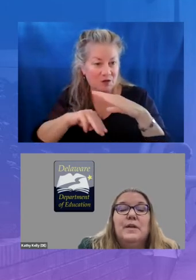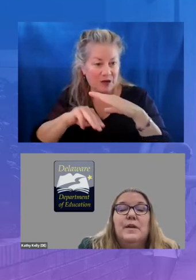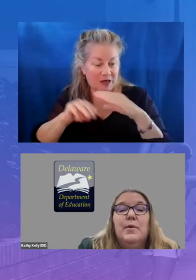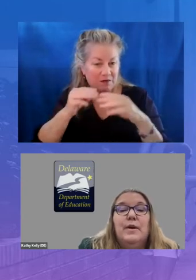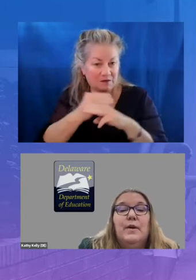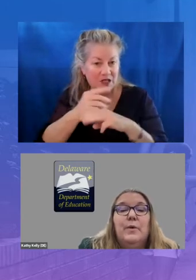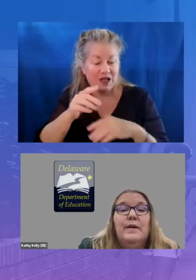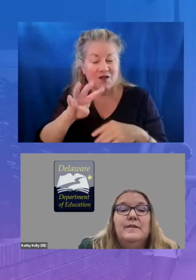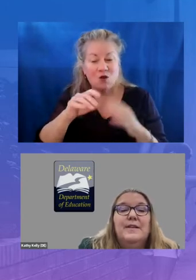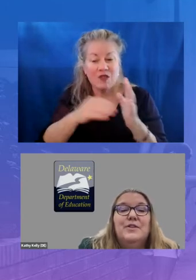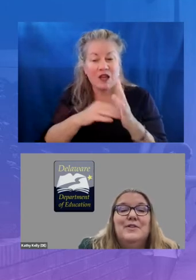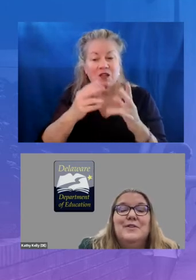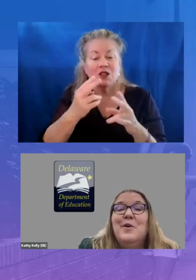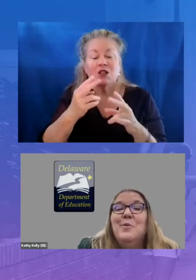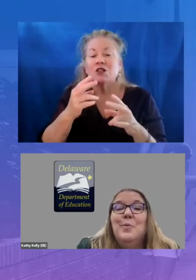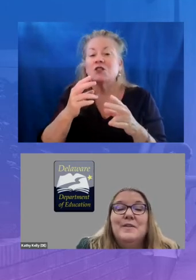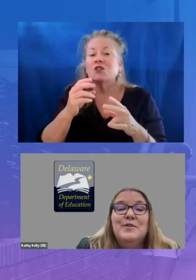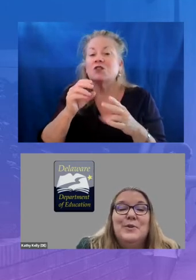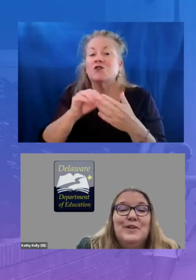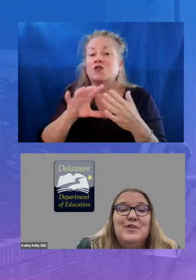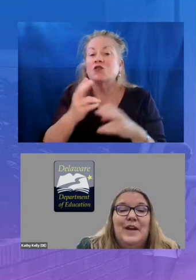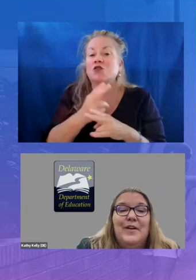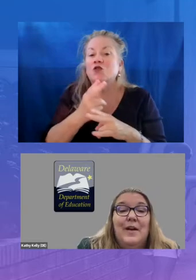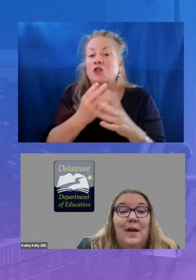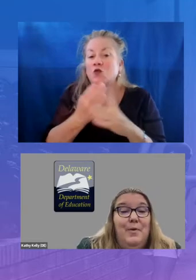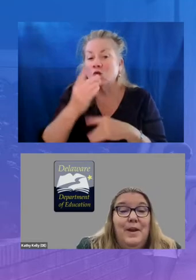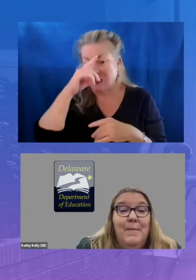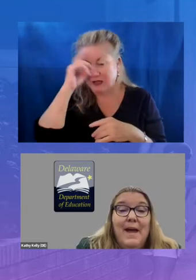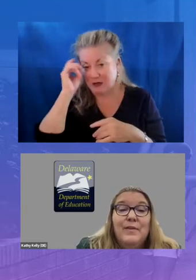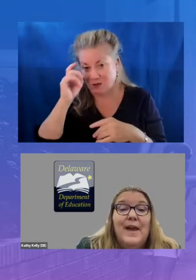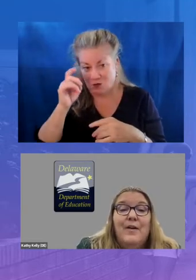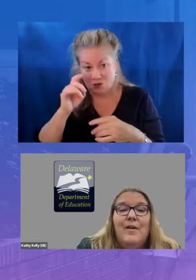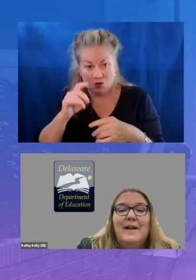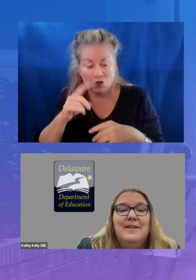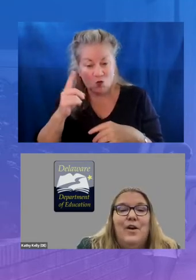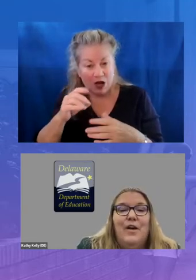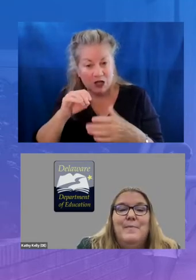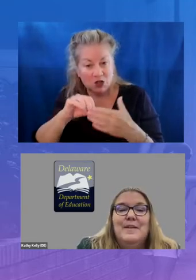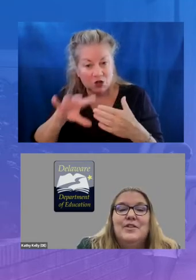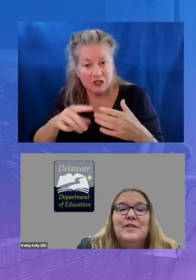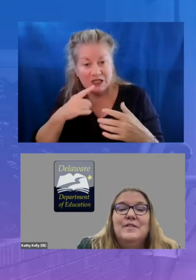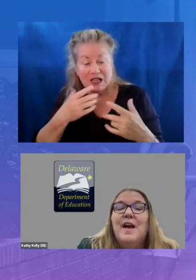community organizations one student shared i'm good at math now i did all the missions